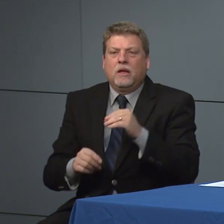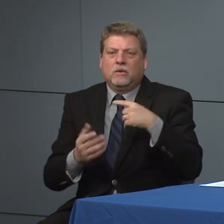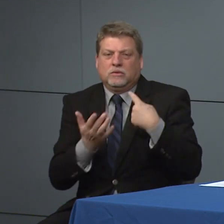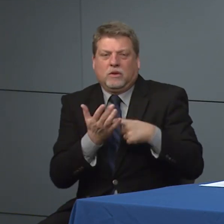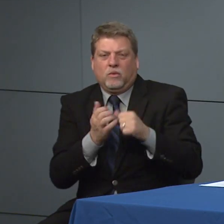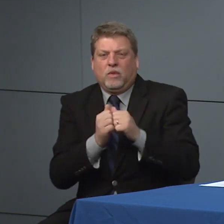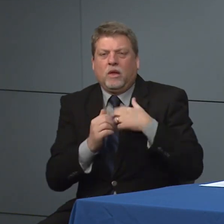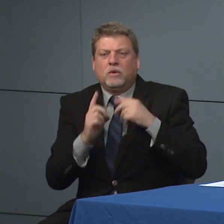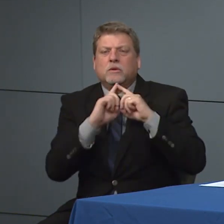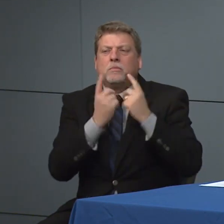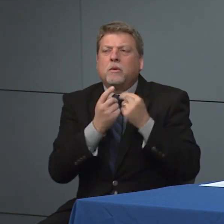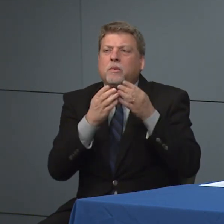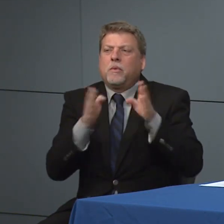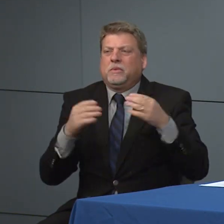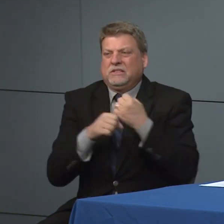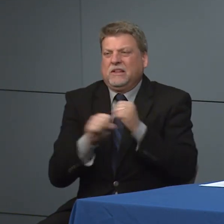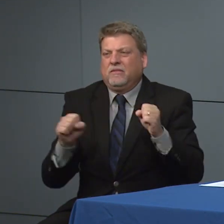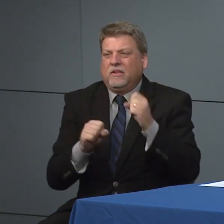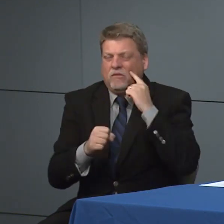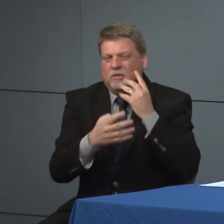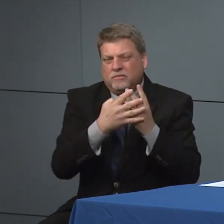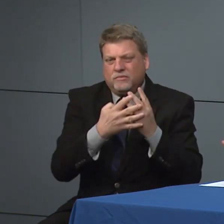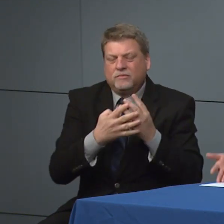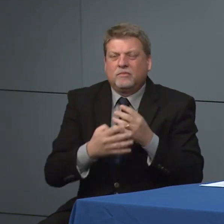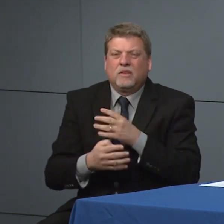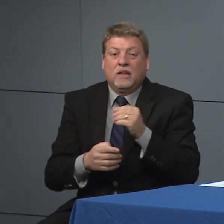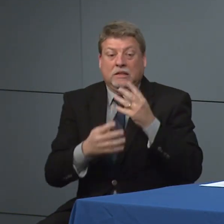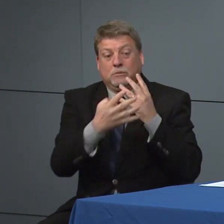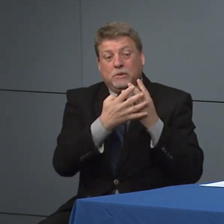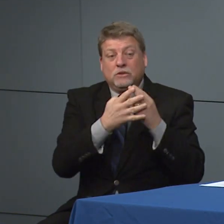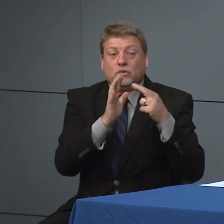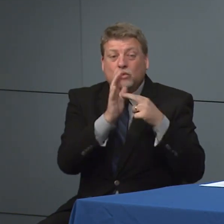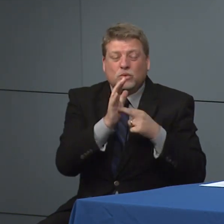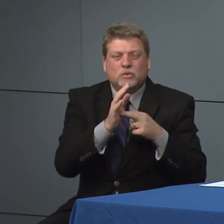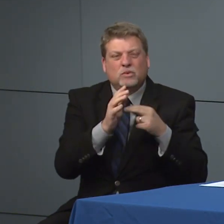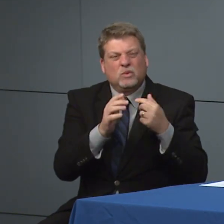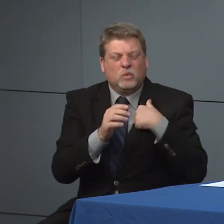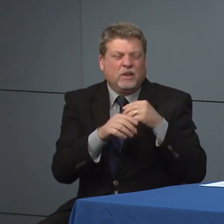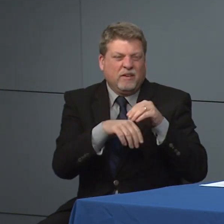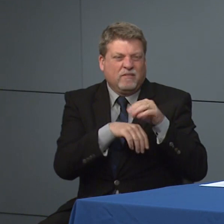thinking about our corrections facilities. Same was Conrad settings and making sure they have the guidance for for